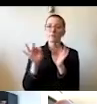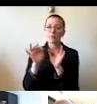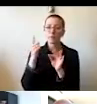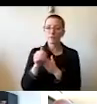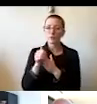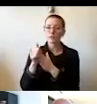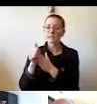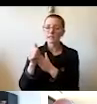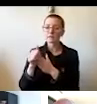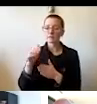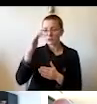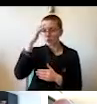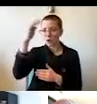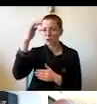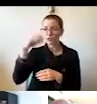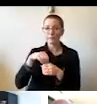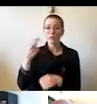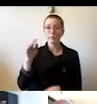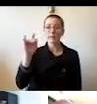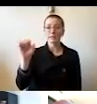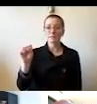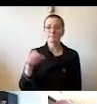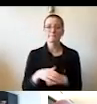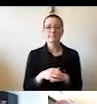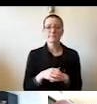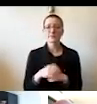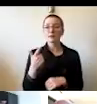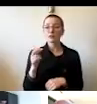The Granger College of Engineering was named a leading partner and two